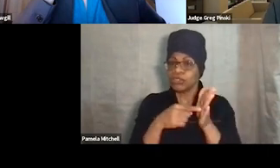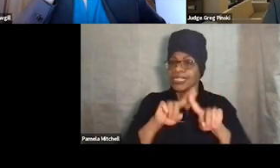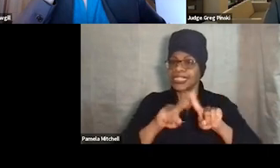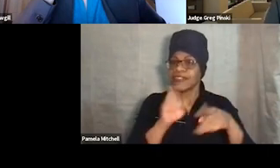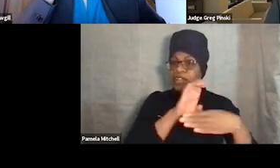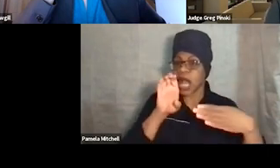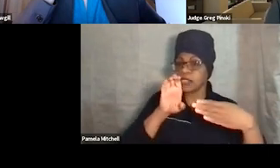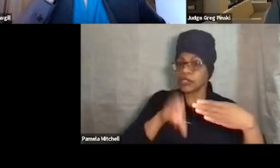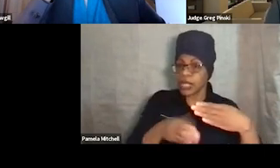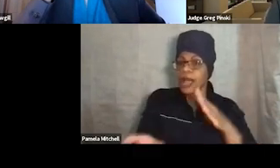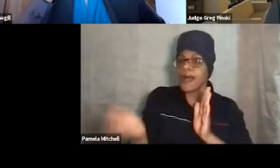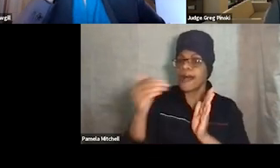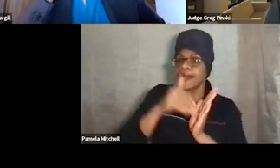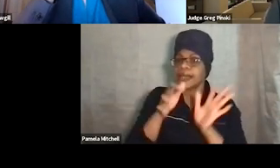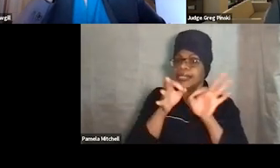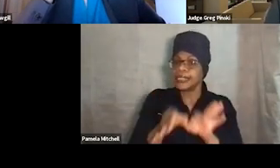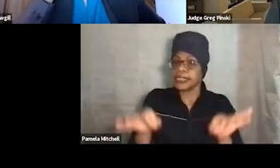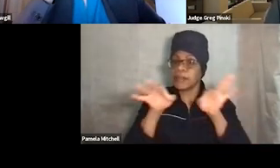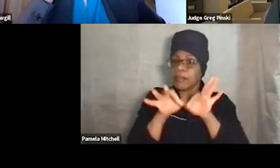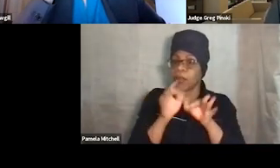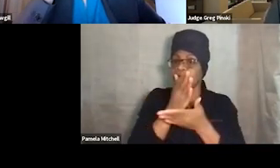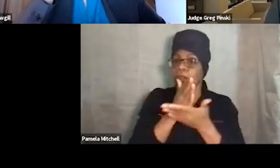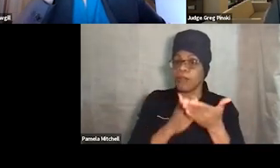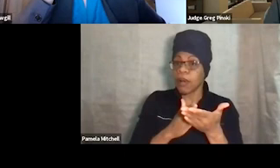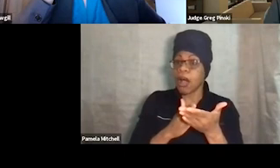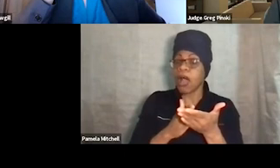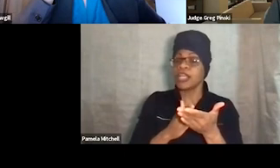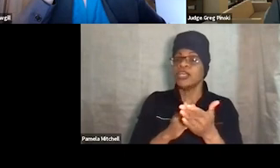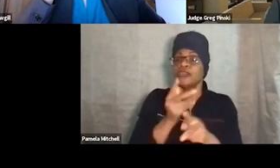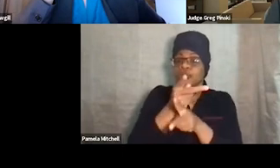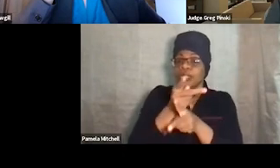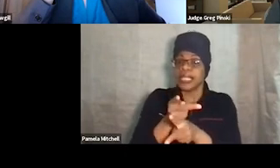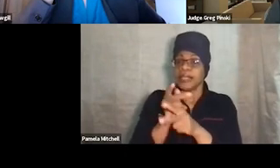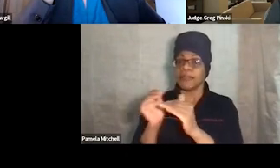again, is an important component to maintaining the fairness that we talked about.